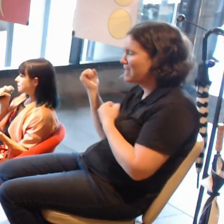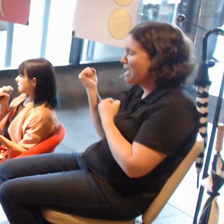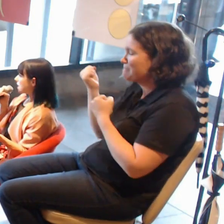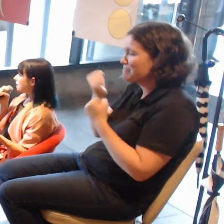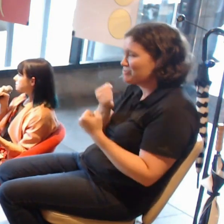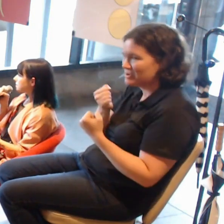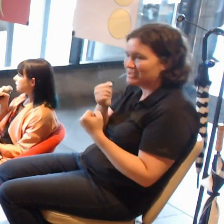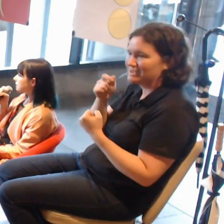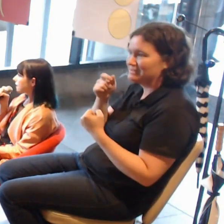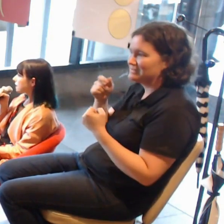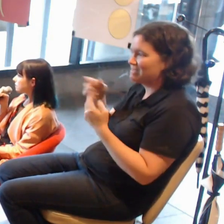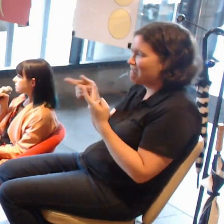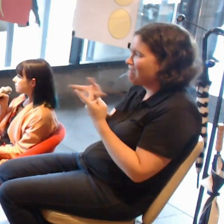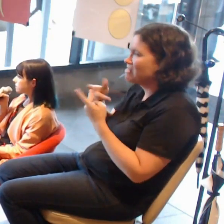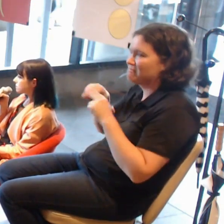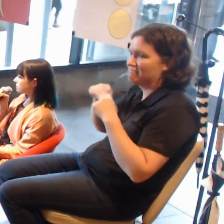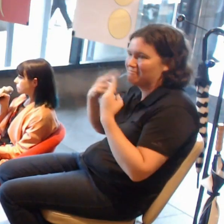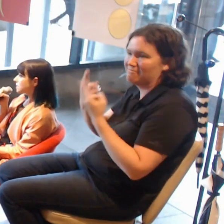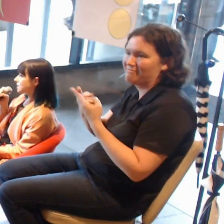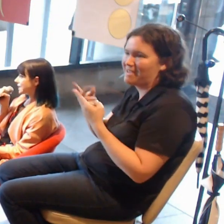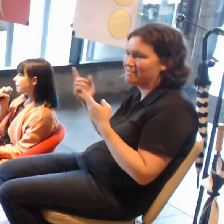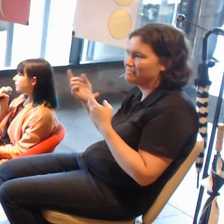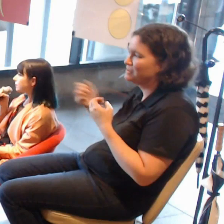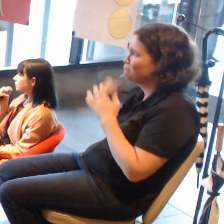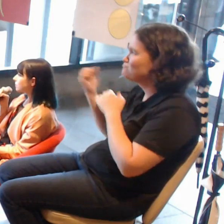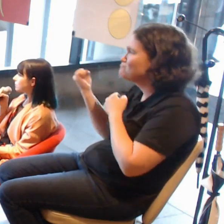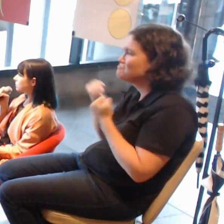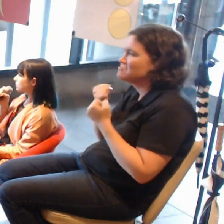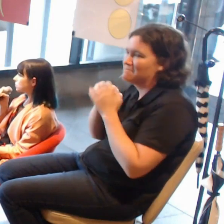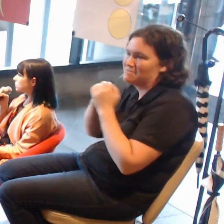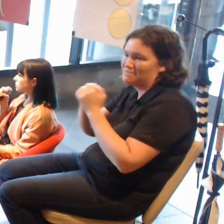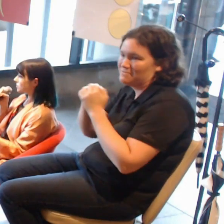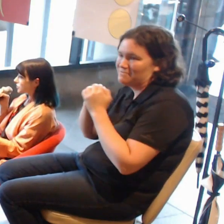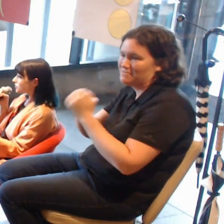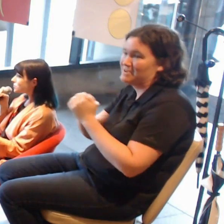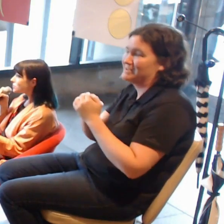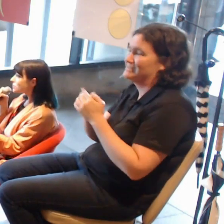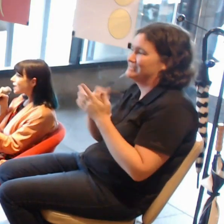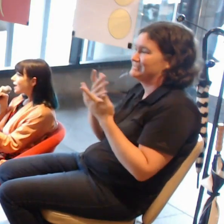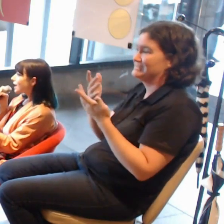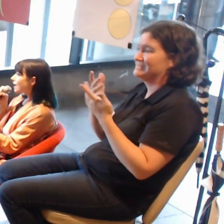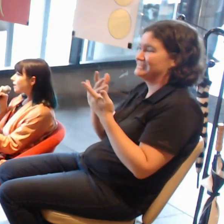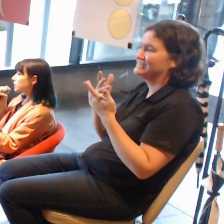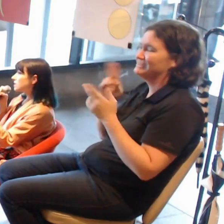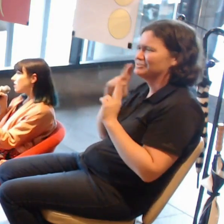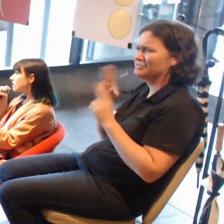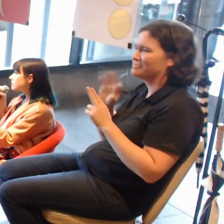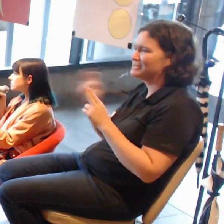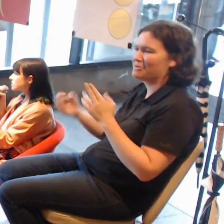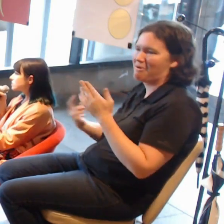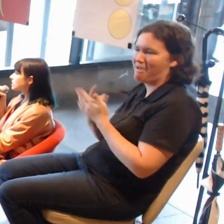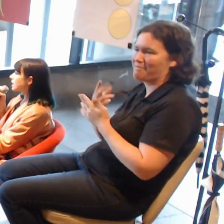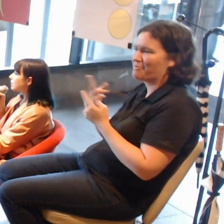That kind of stuff doesn't really happen with more traditional...a lot of traditional artwork.